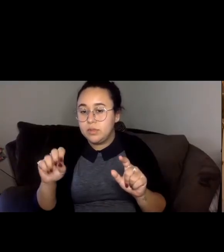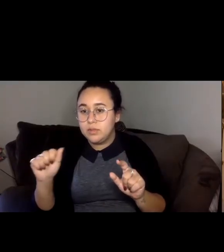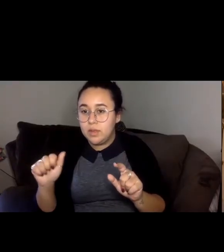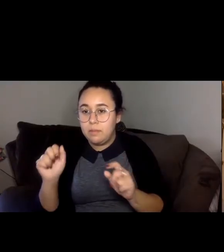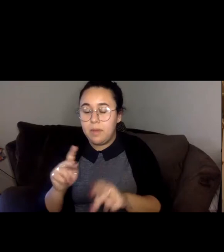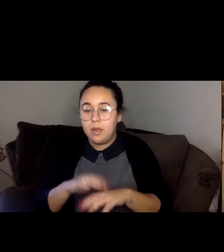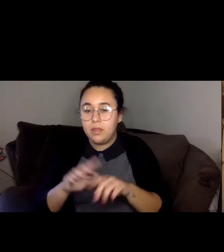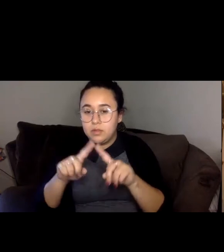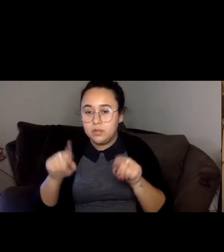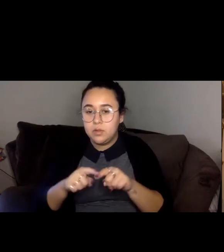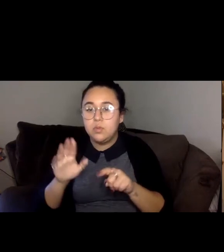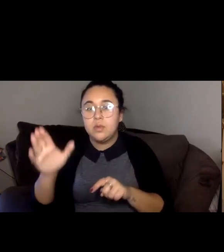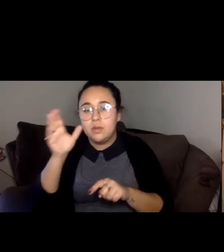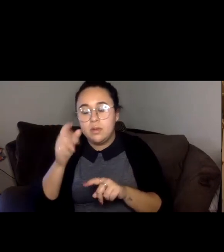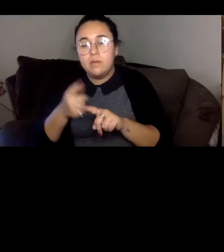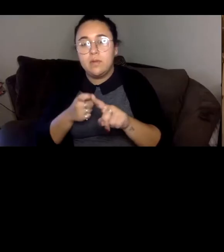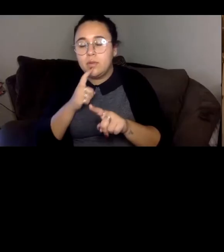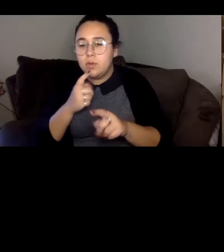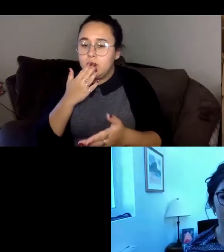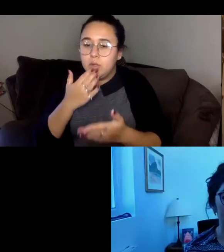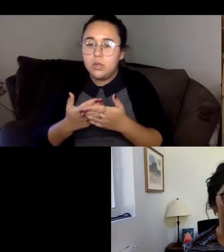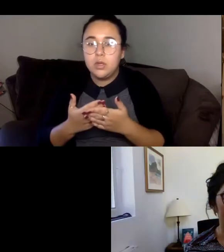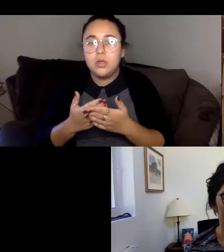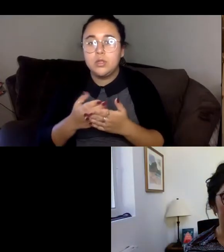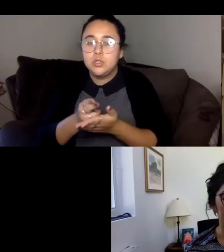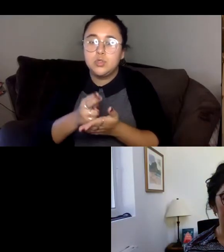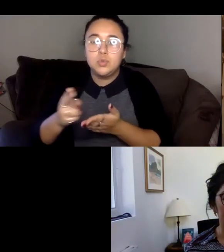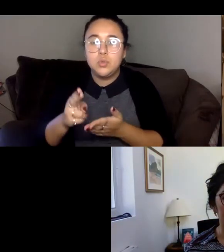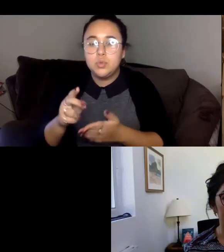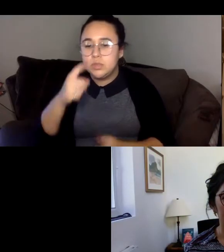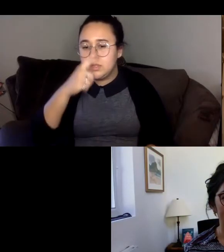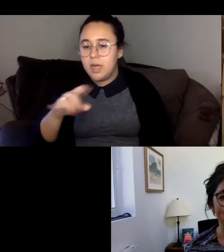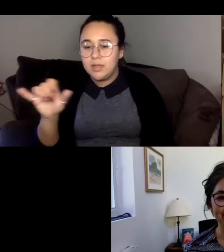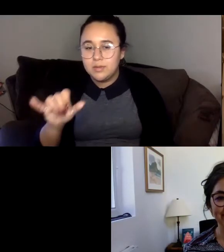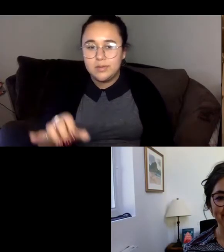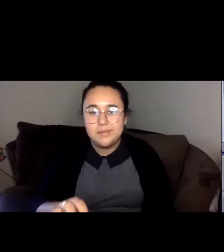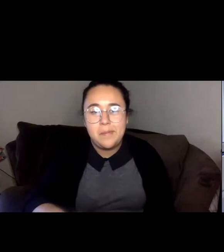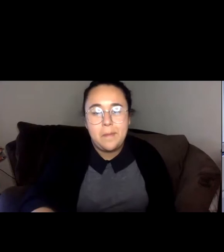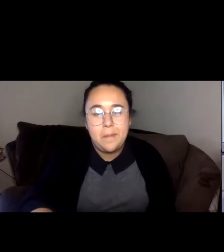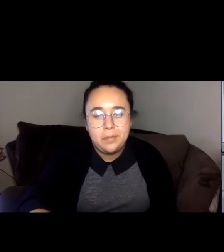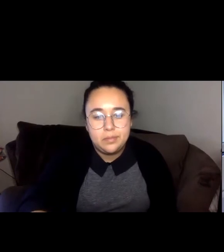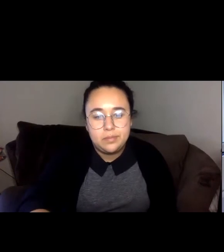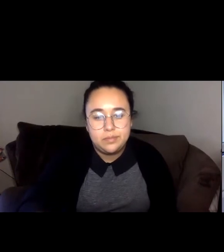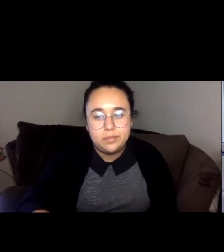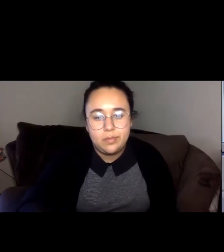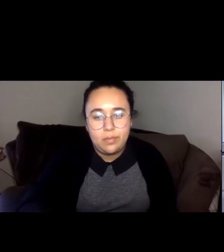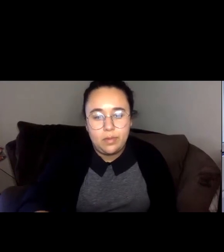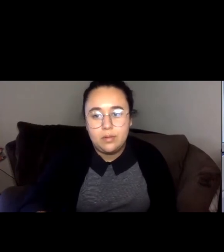And we will hear from a good shoe tie as well. Sunisa Manning Hi, everyone.